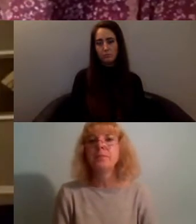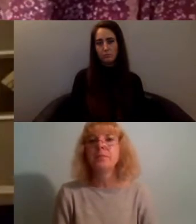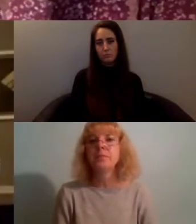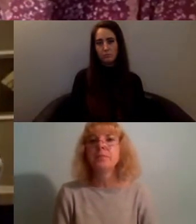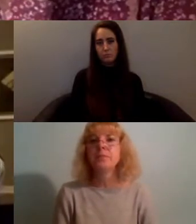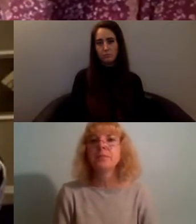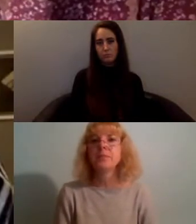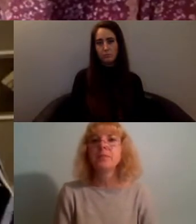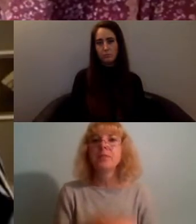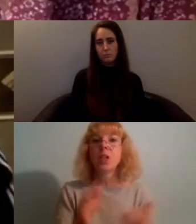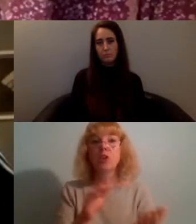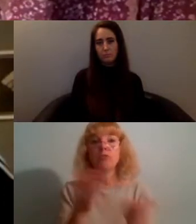over to you Grace